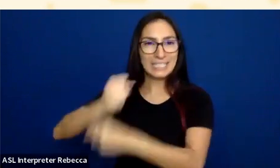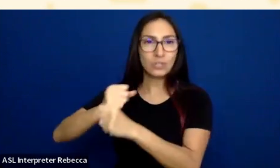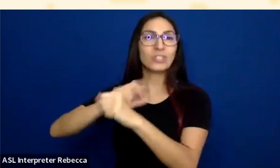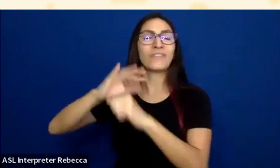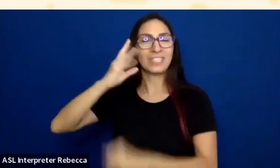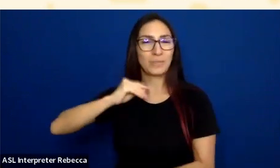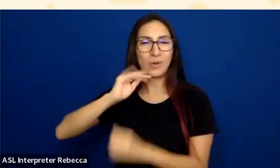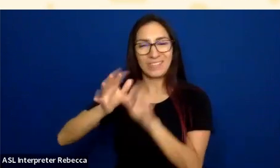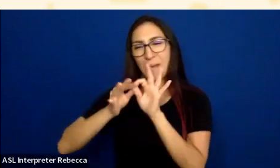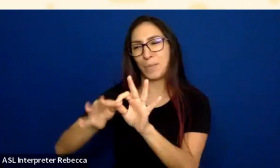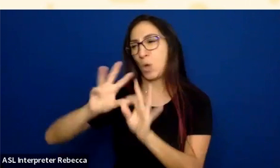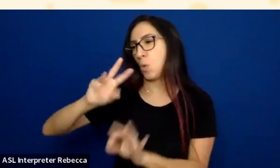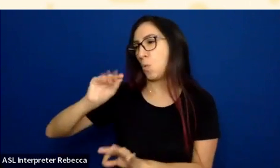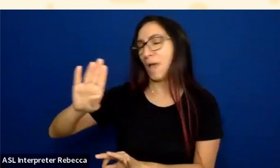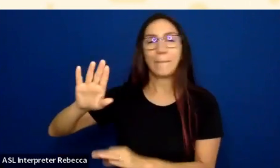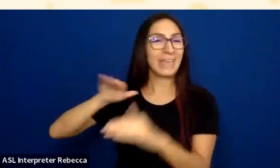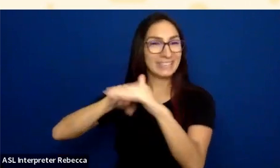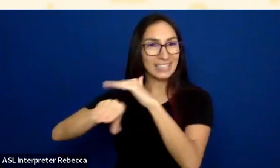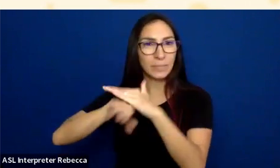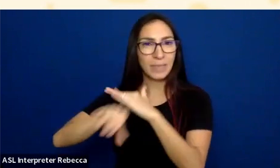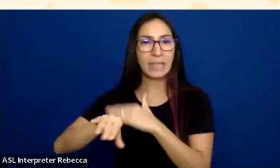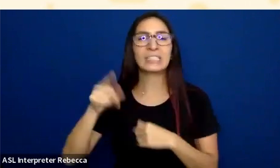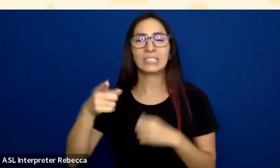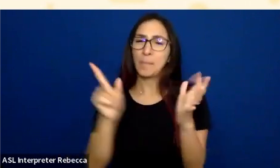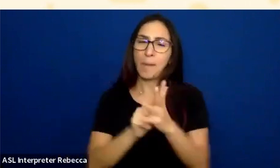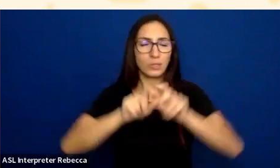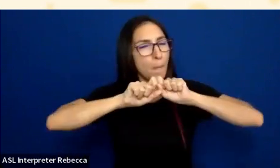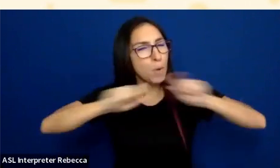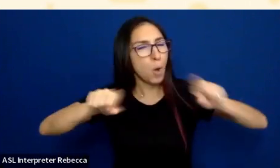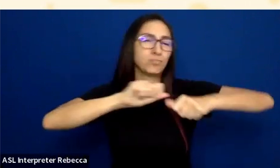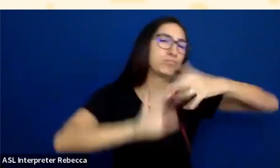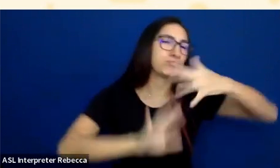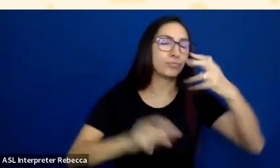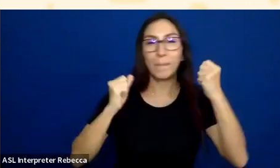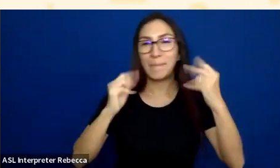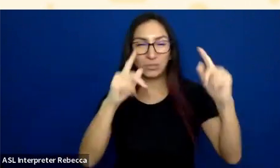Jonathan has published dozens of articles, tutorials, and other instructional resources.